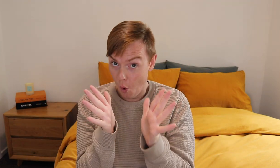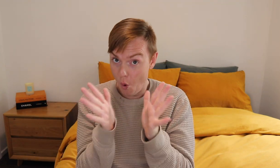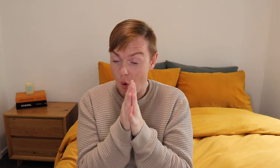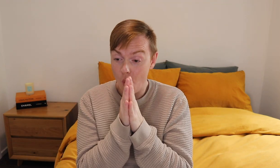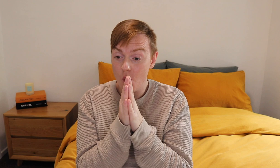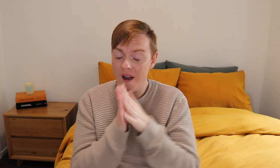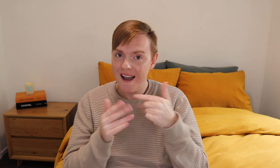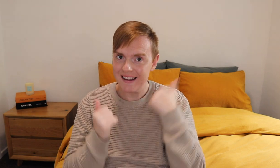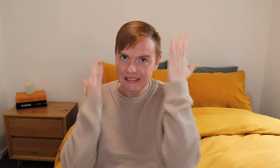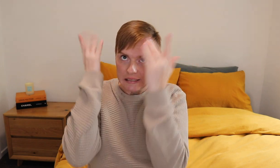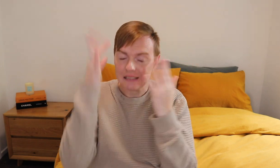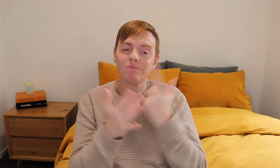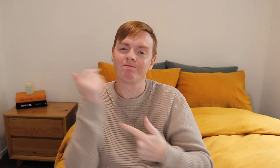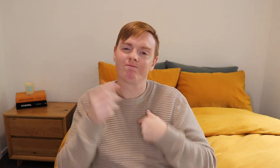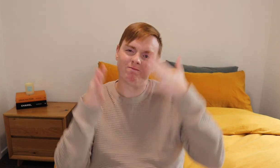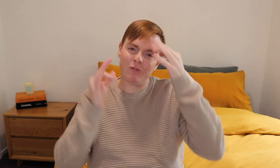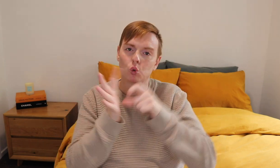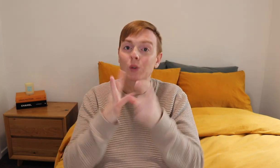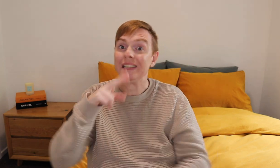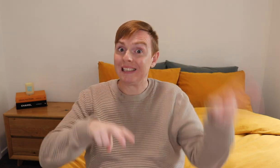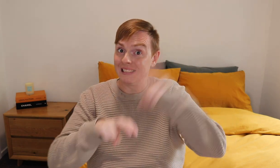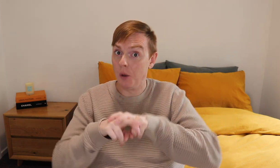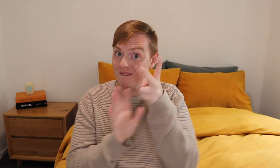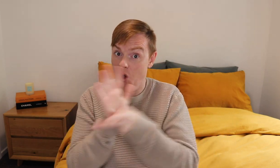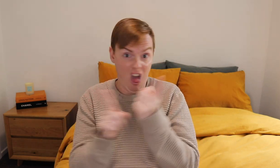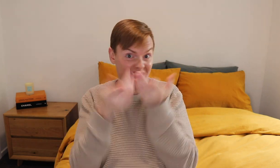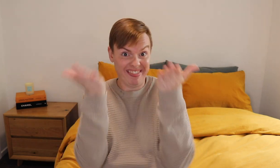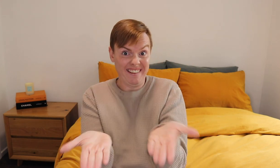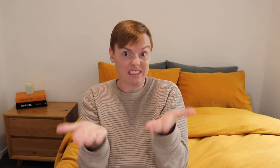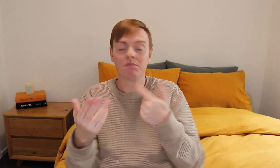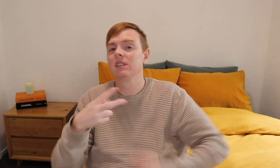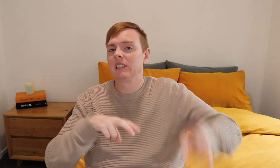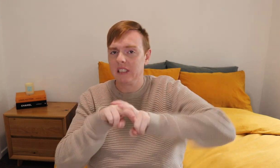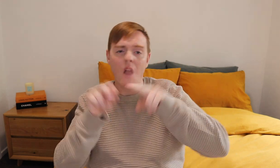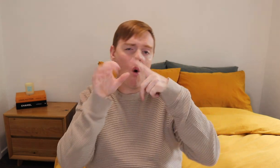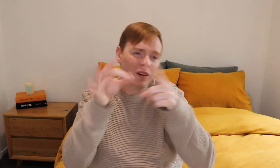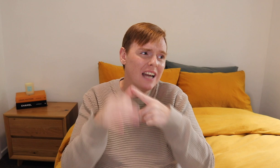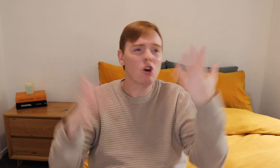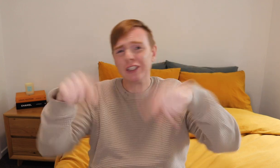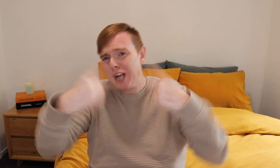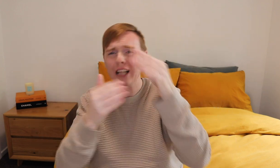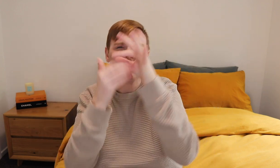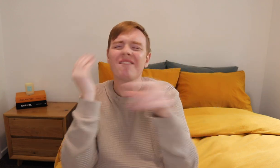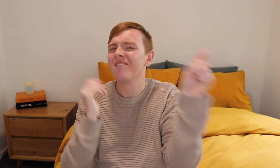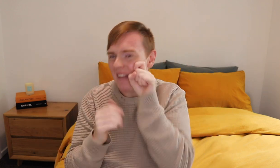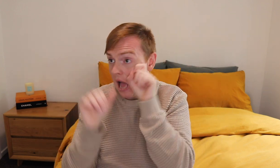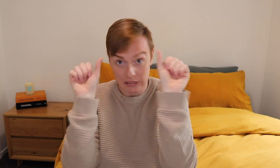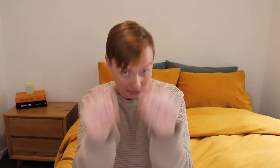I have been decided to do a sit-down video like this. Do some fun challenges, few other fun videos.